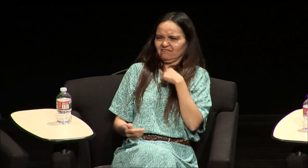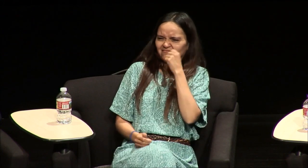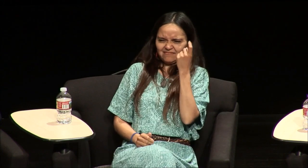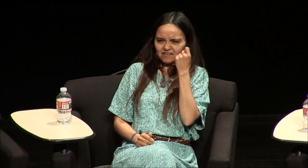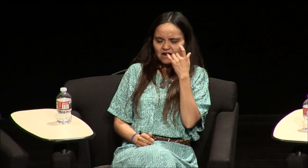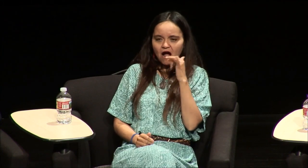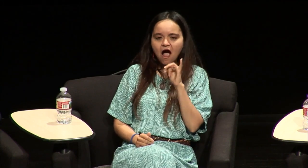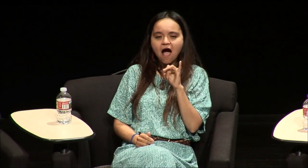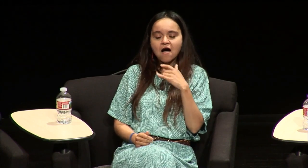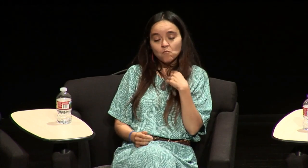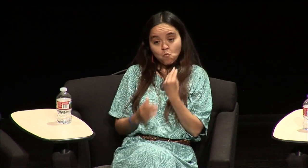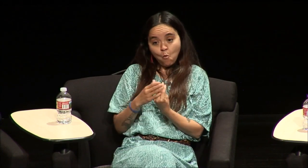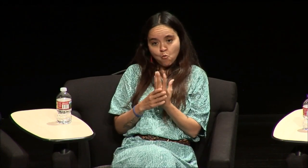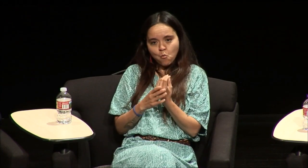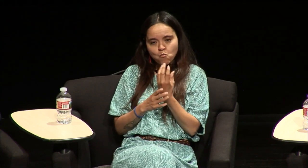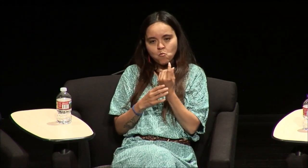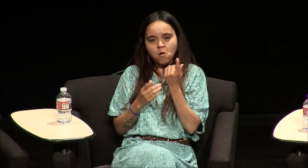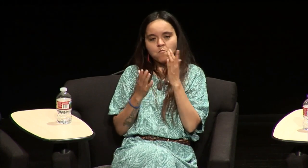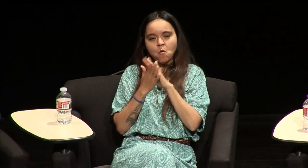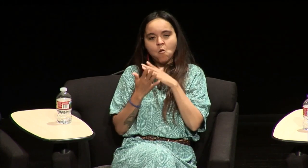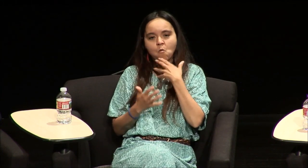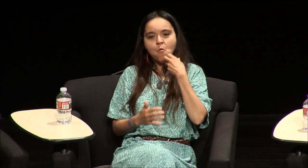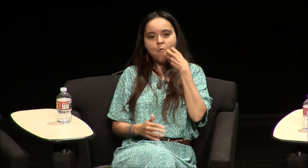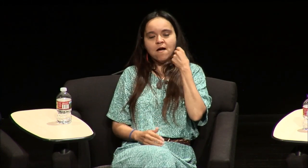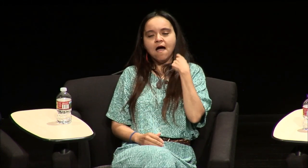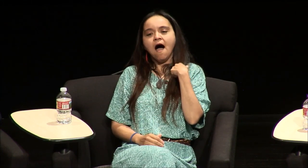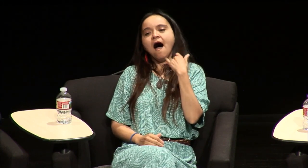and I was like I don't get it and I realize as I was getting older and older